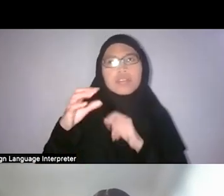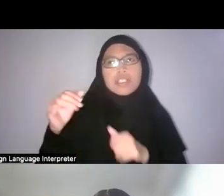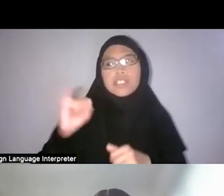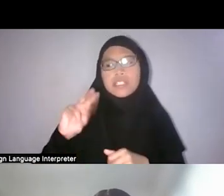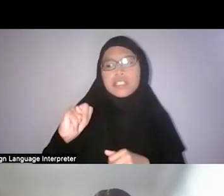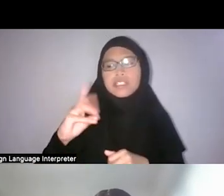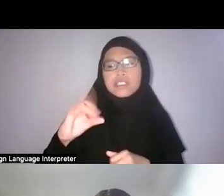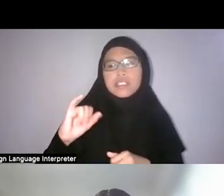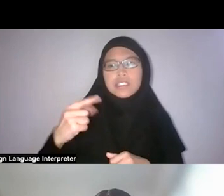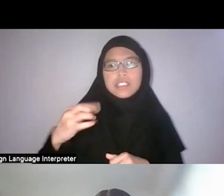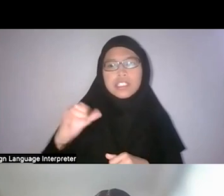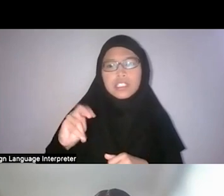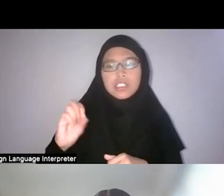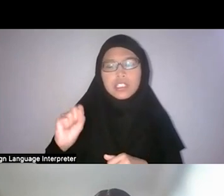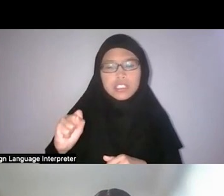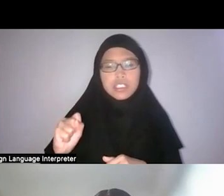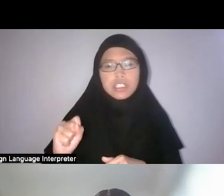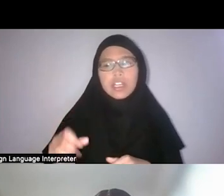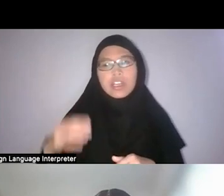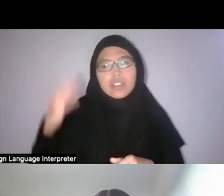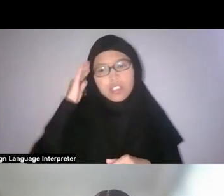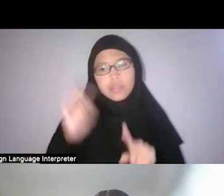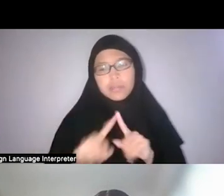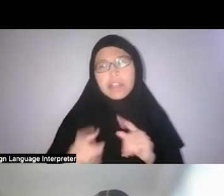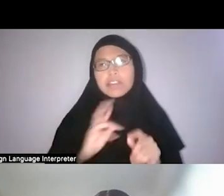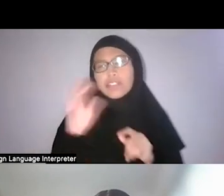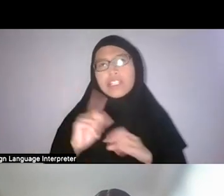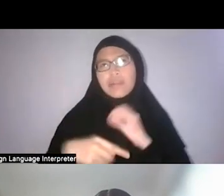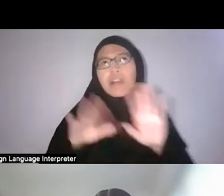But it really was really about how that had to be translated for